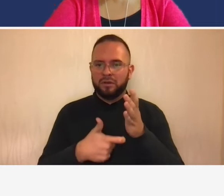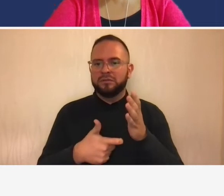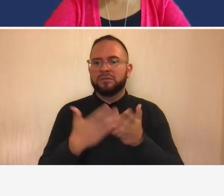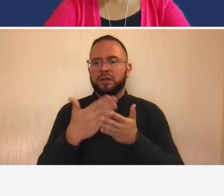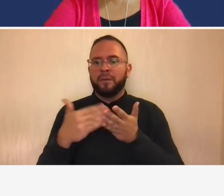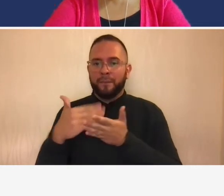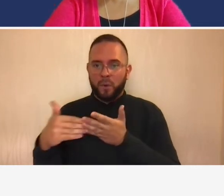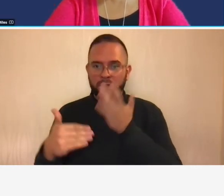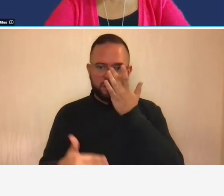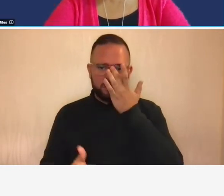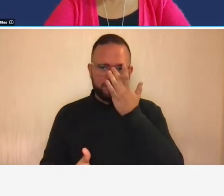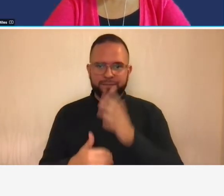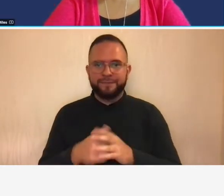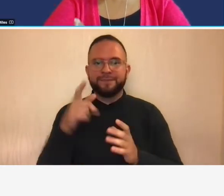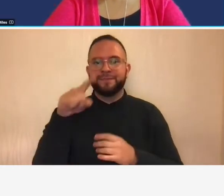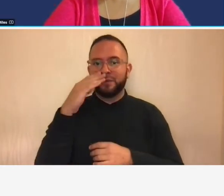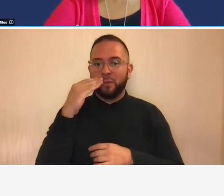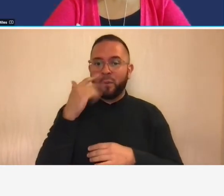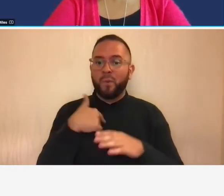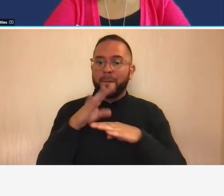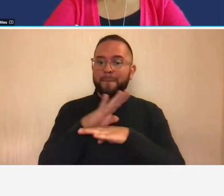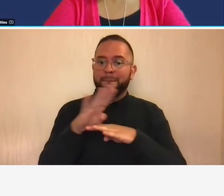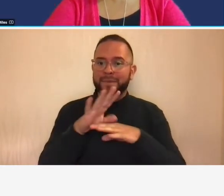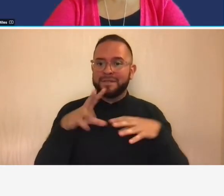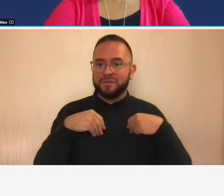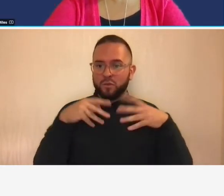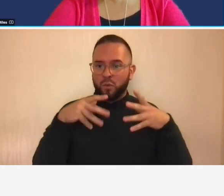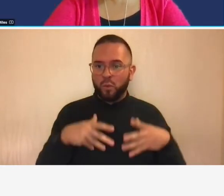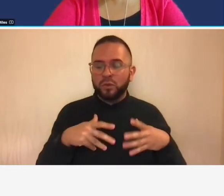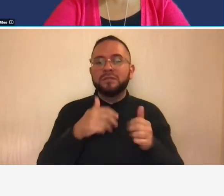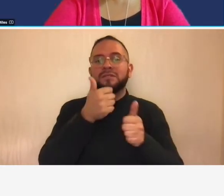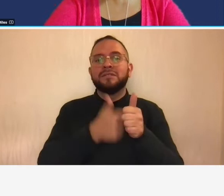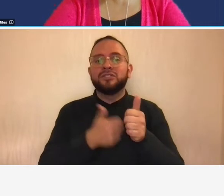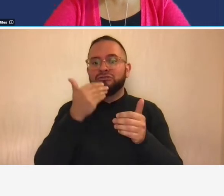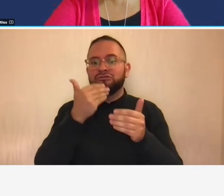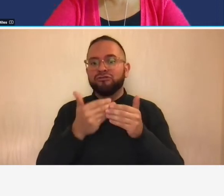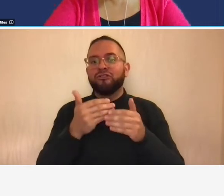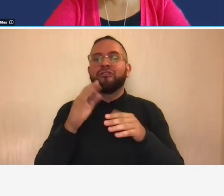know as business owners every good business owner is going to know how profitable their company is